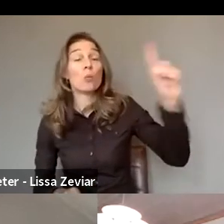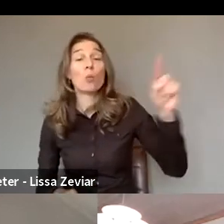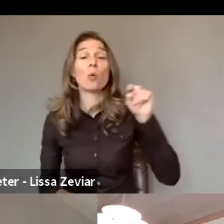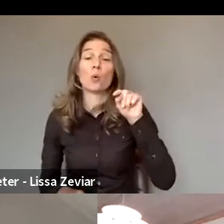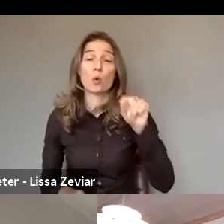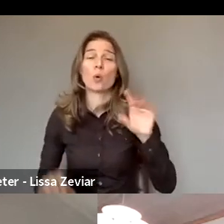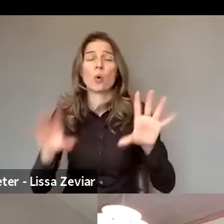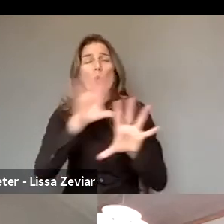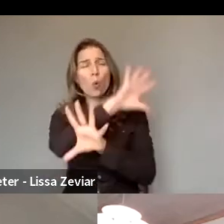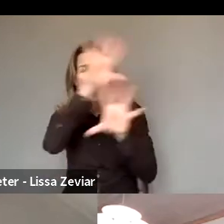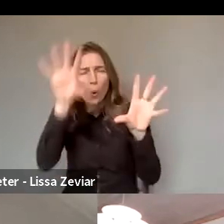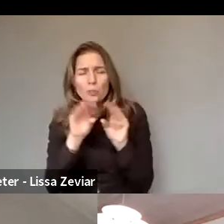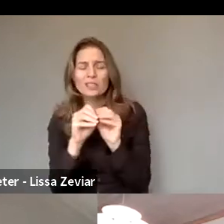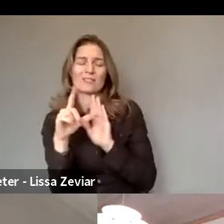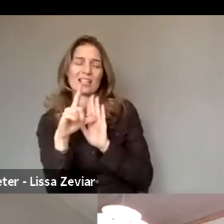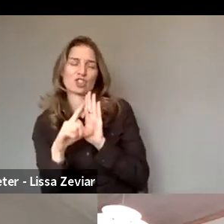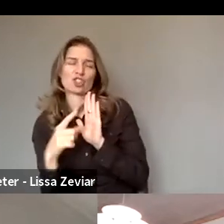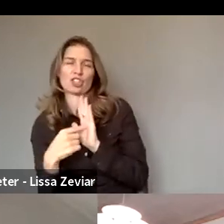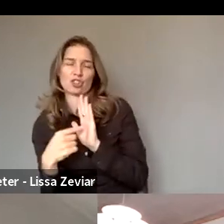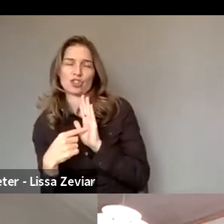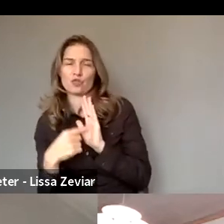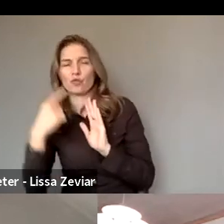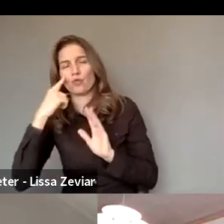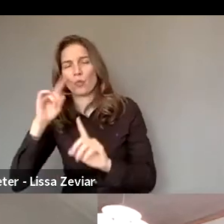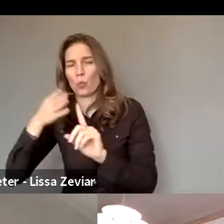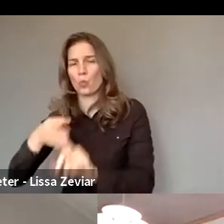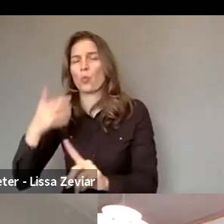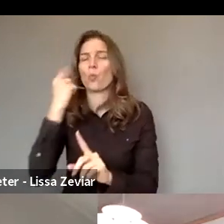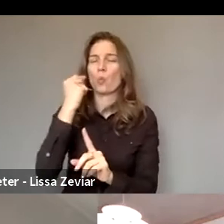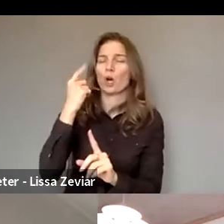for all forms of violence against women and girls, not only some of them.